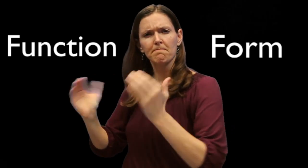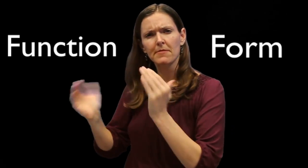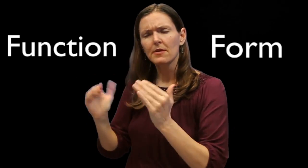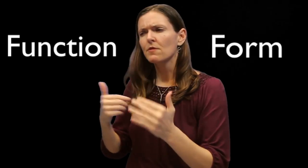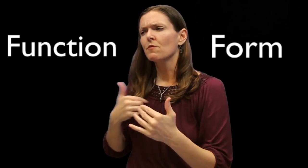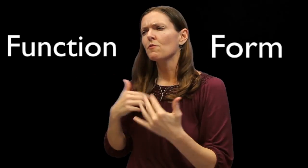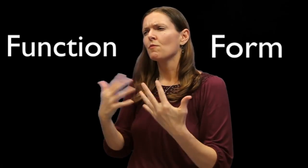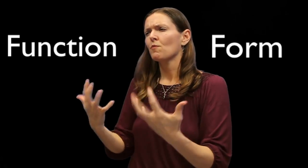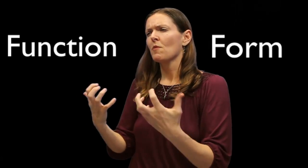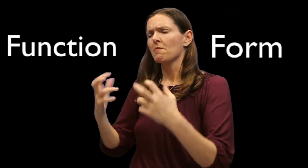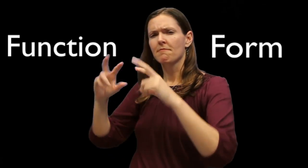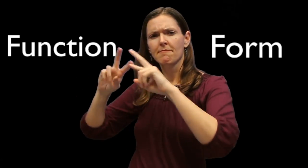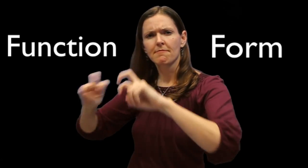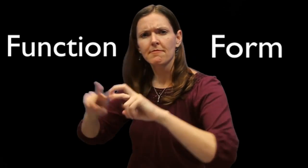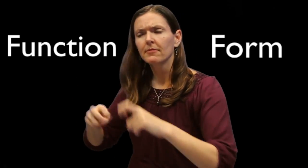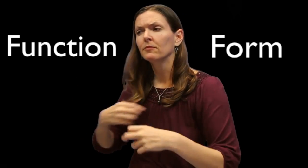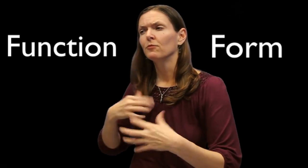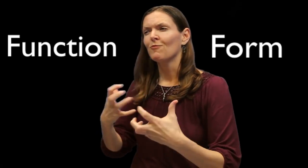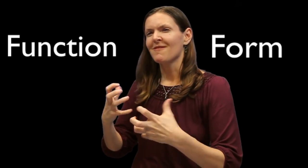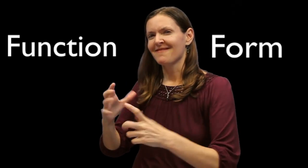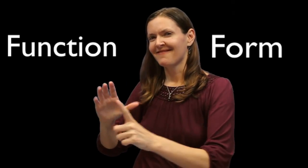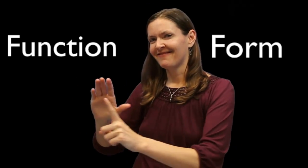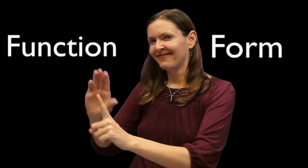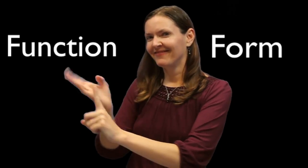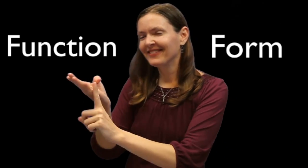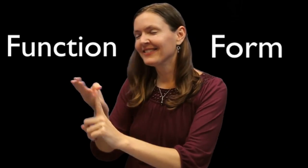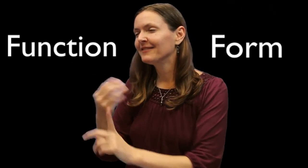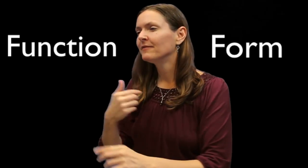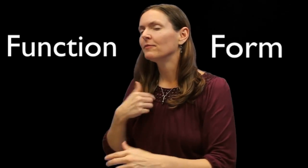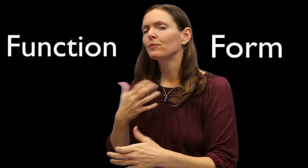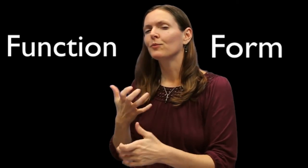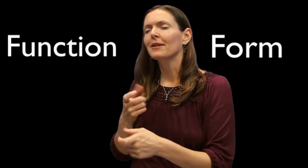What if I decide I want to do a comparative presentation? An analysis? Or convince my audience?